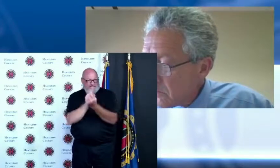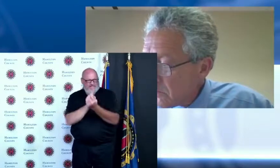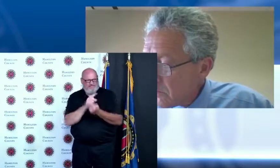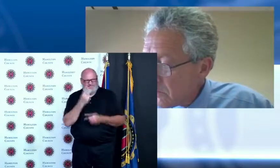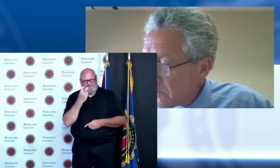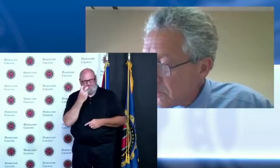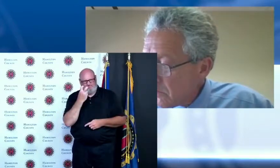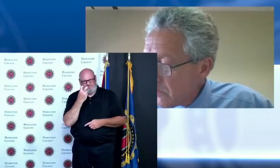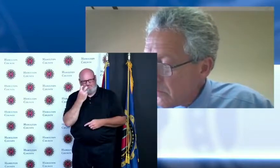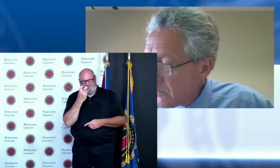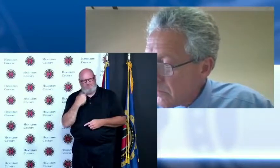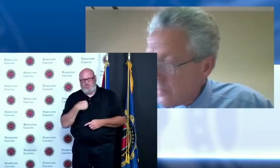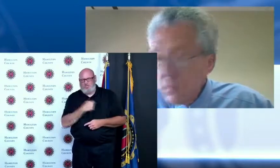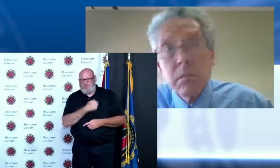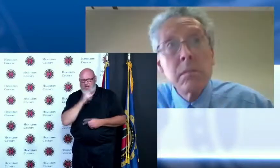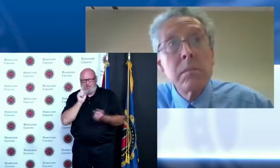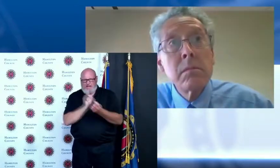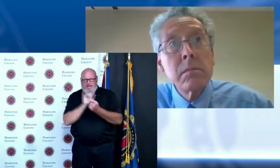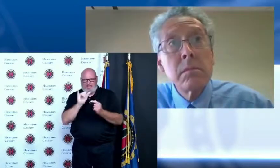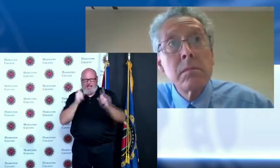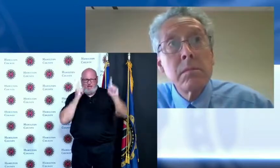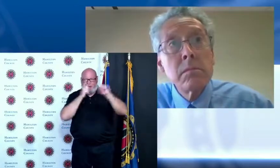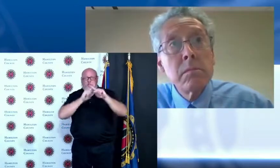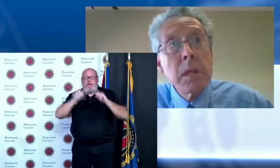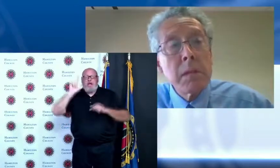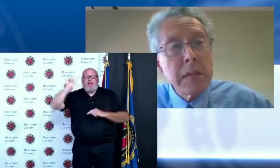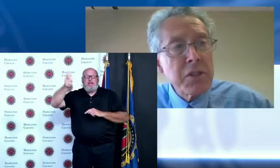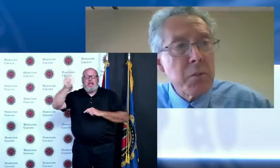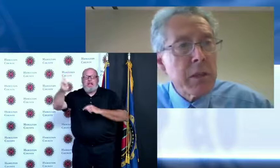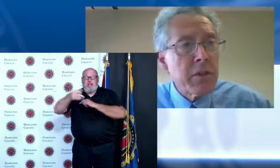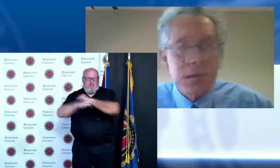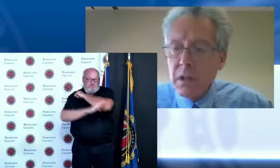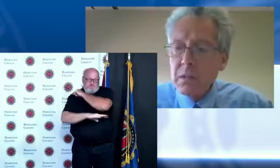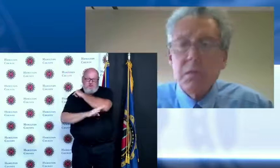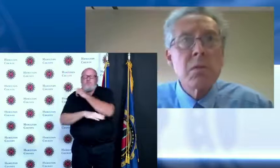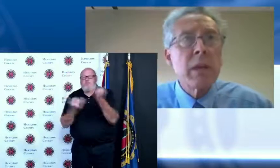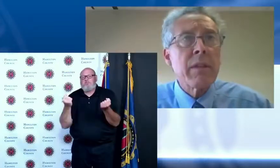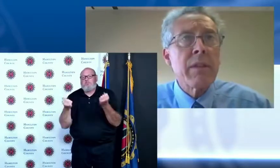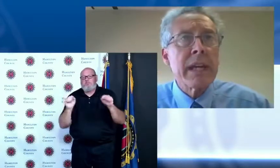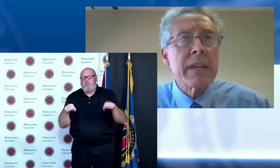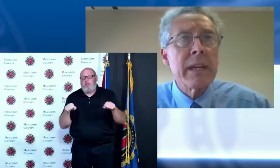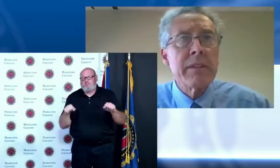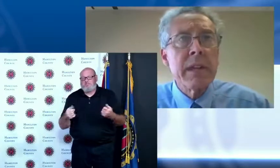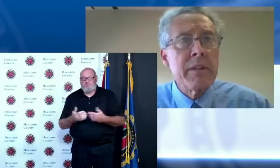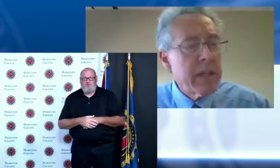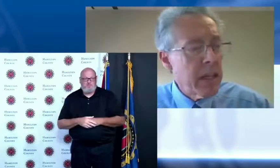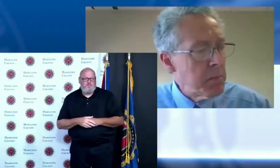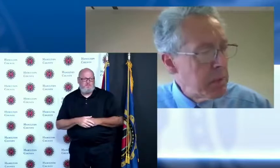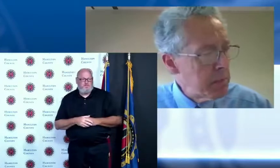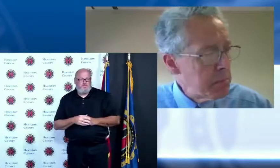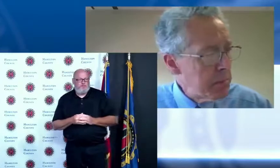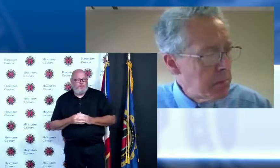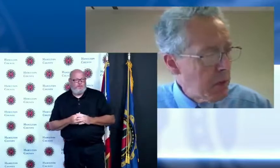there it just might not be by July 4th let me ask you one other quick thing and and then I'll I'll